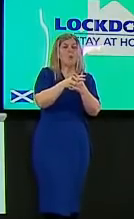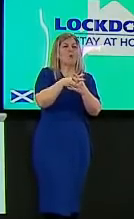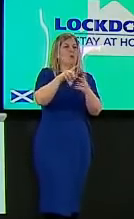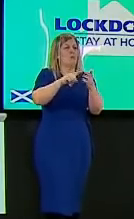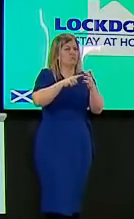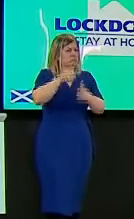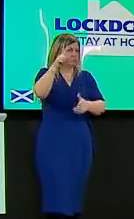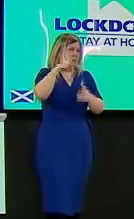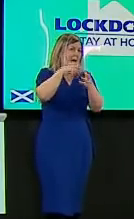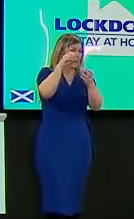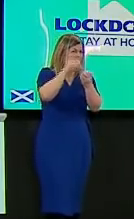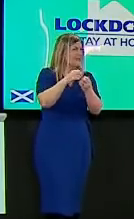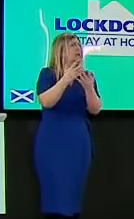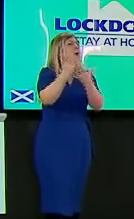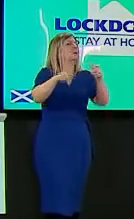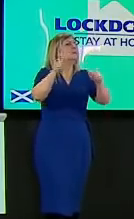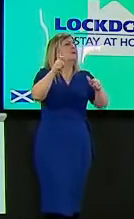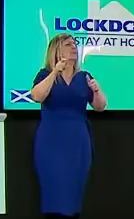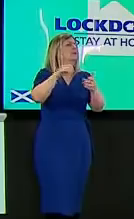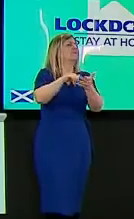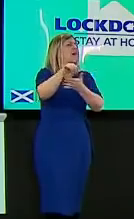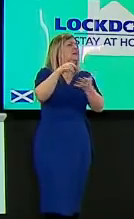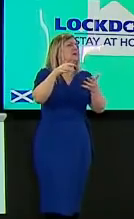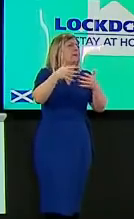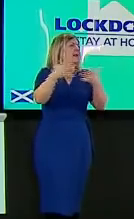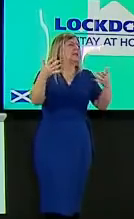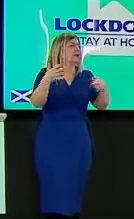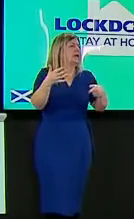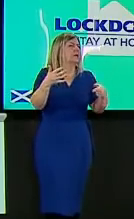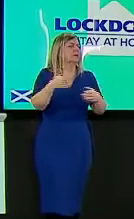and you've there's been a lot of questions about the easing of lockdown restrictions